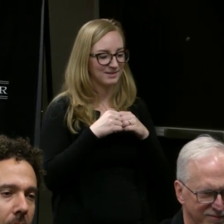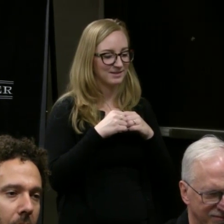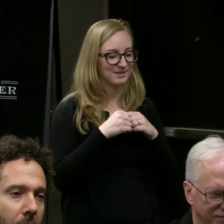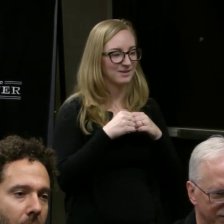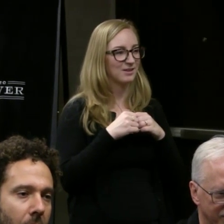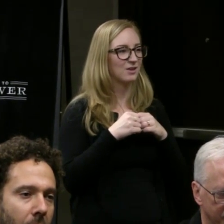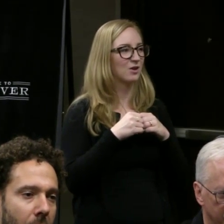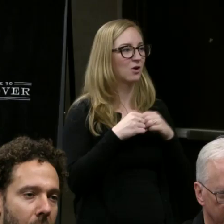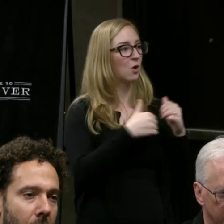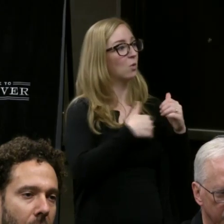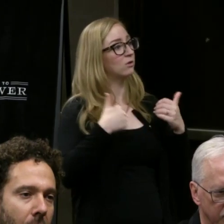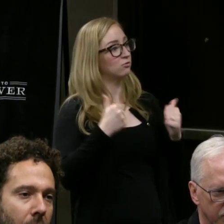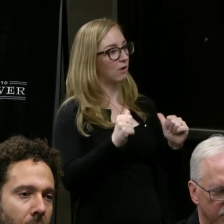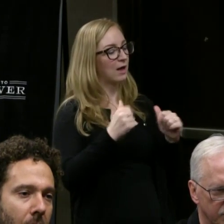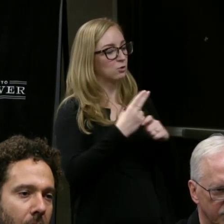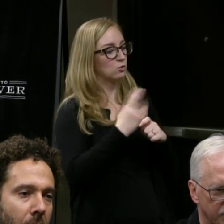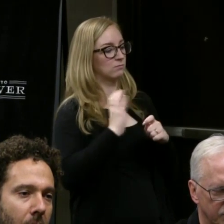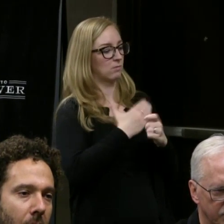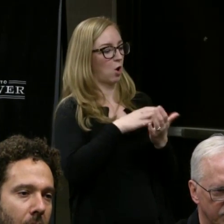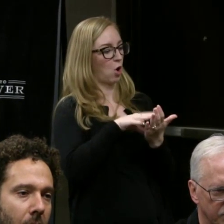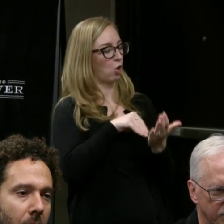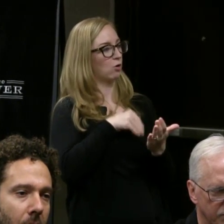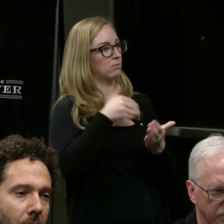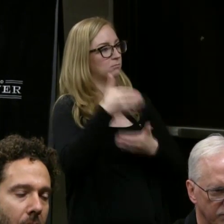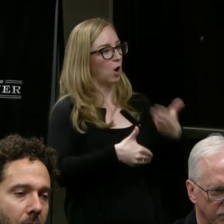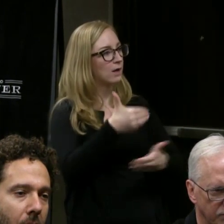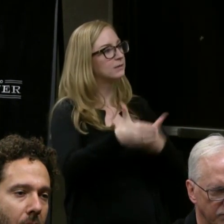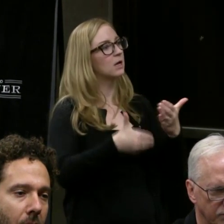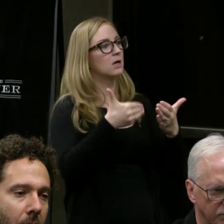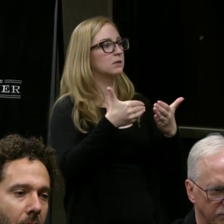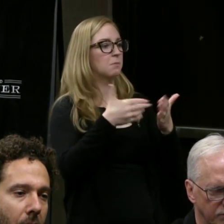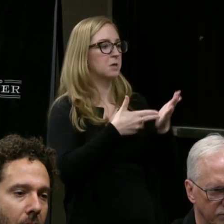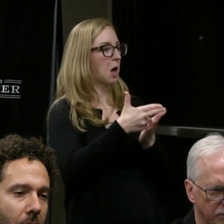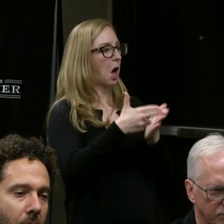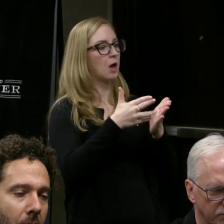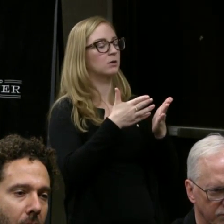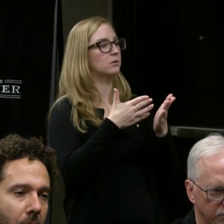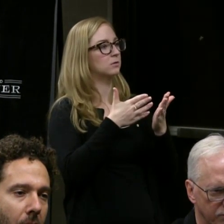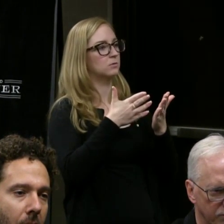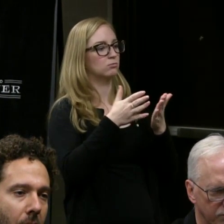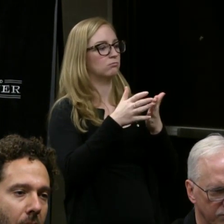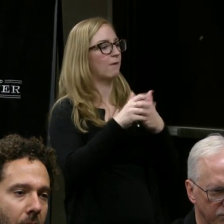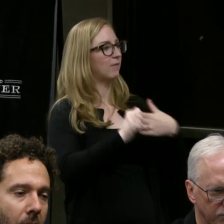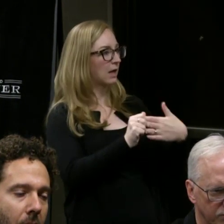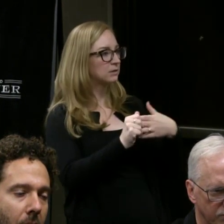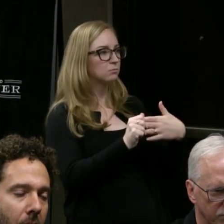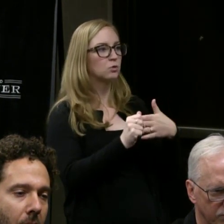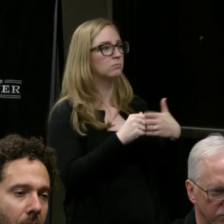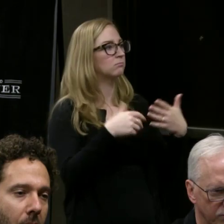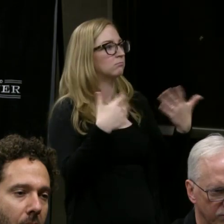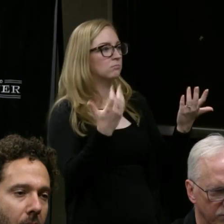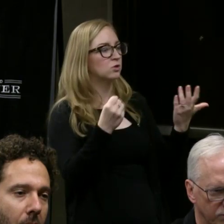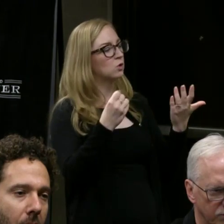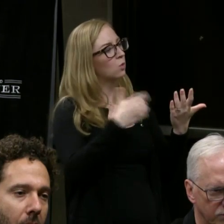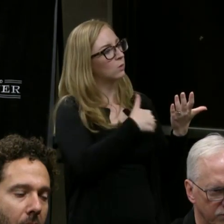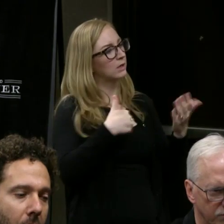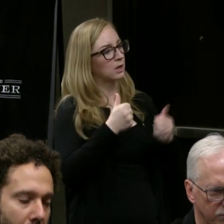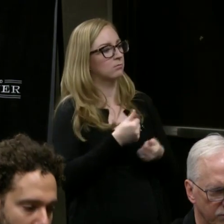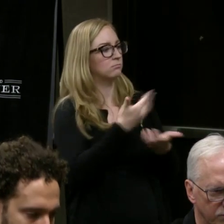and be very transparent with it and to share it as much as we possibly can and with artists that we are